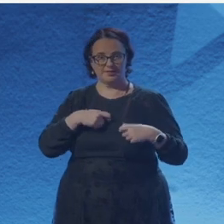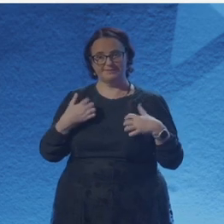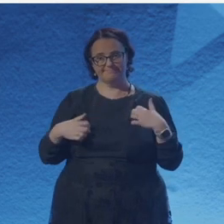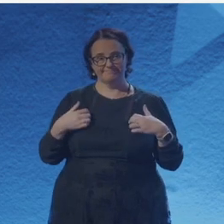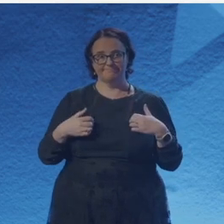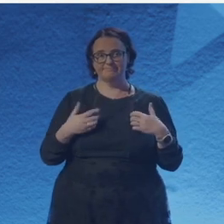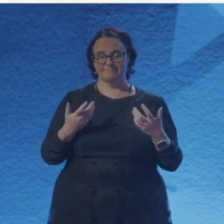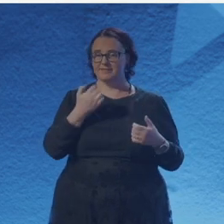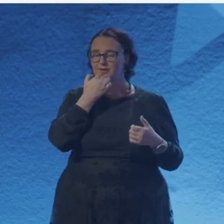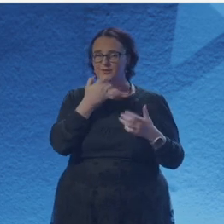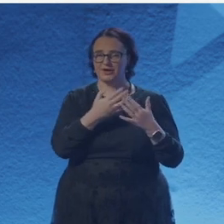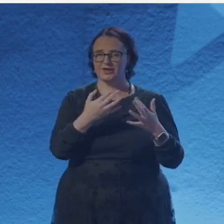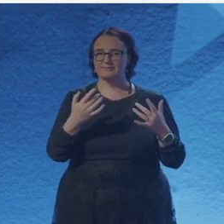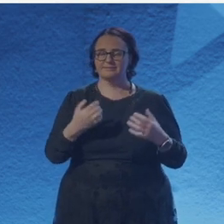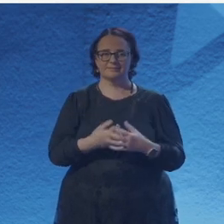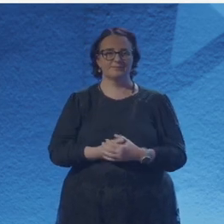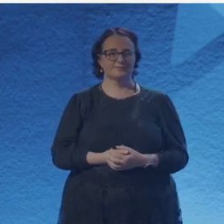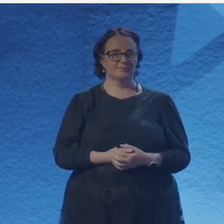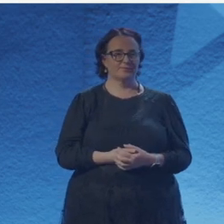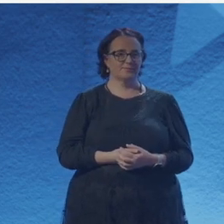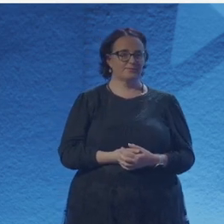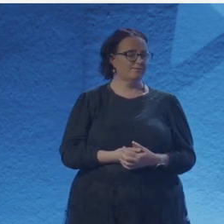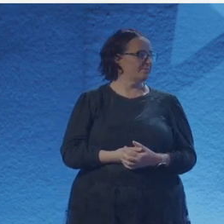your given sort of role, that works all around.